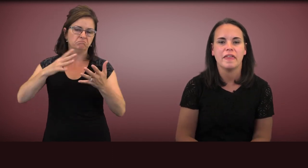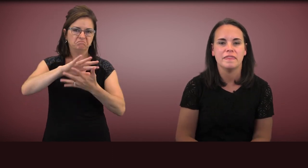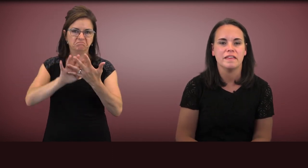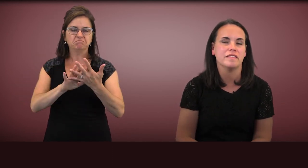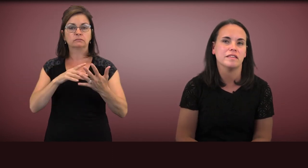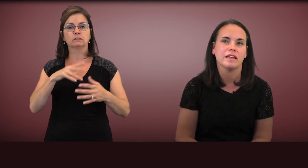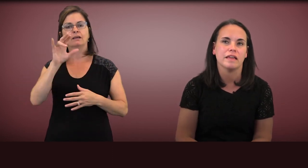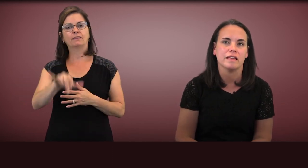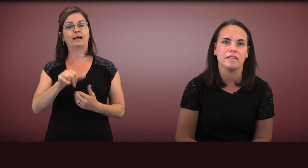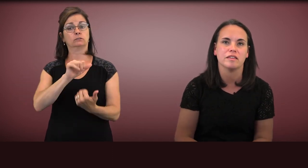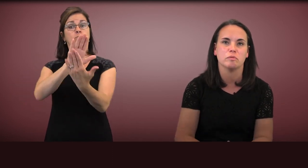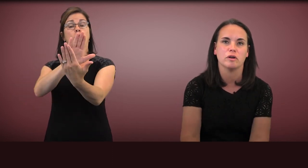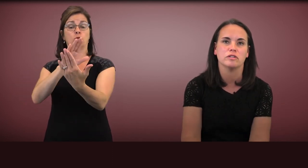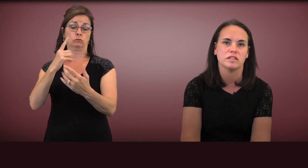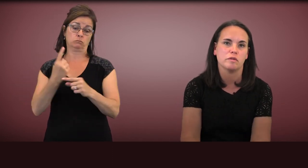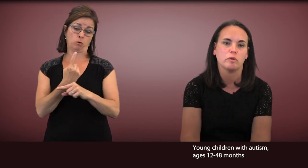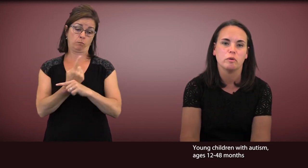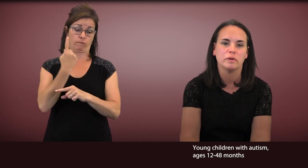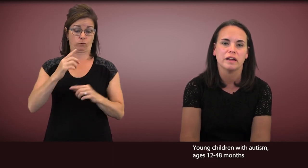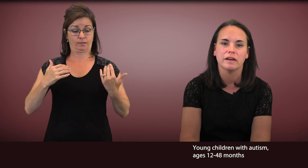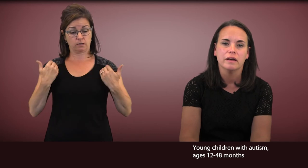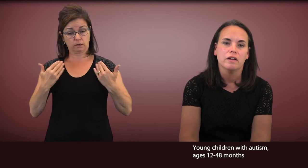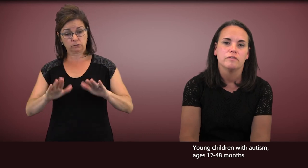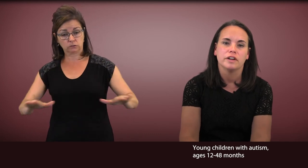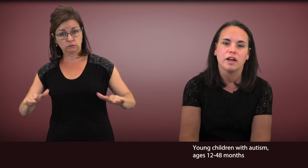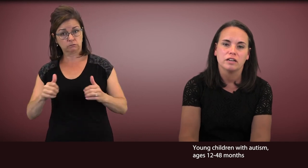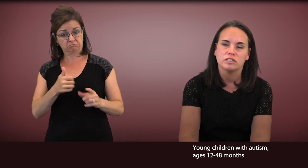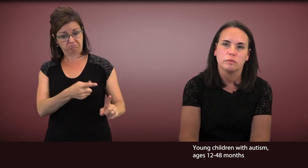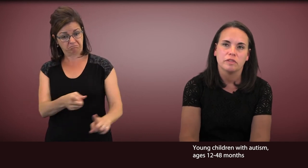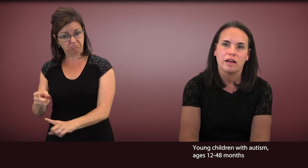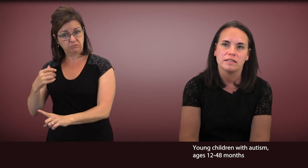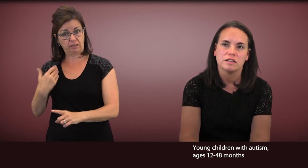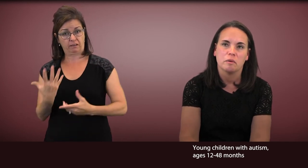This is an approach that's appropriate for young children with autism,